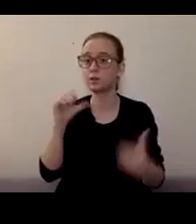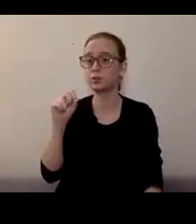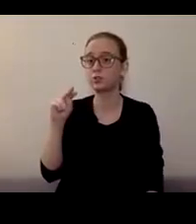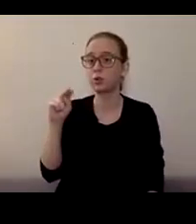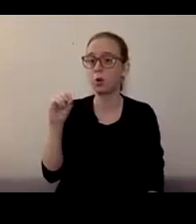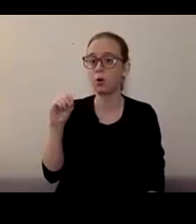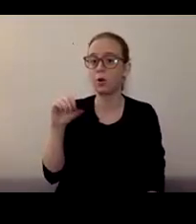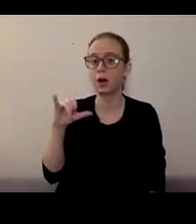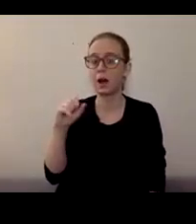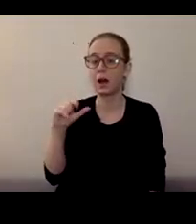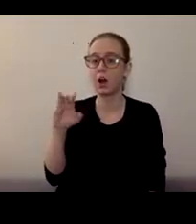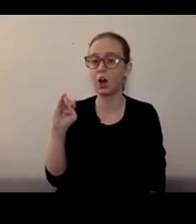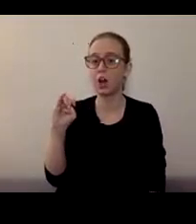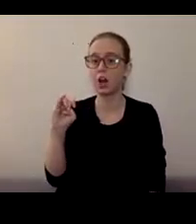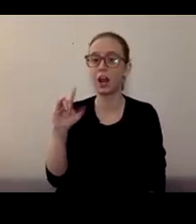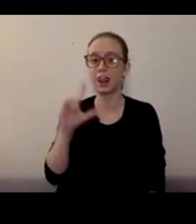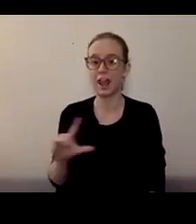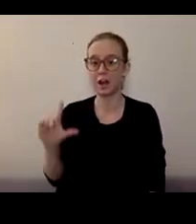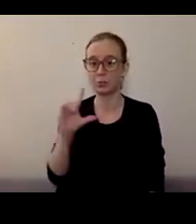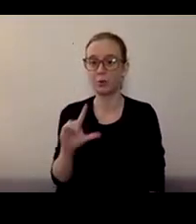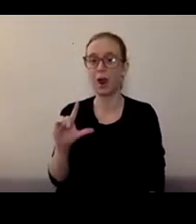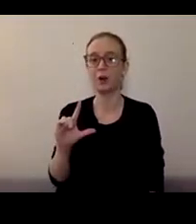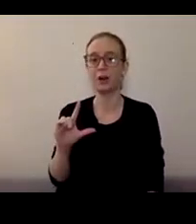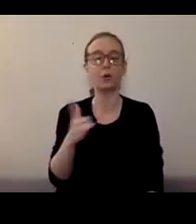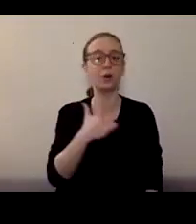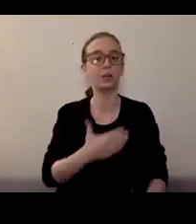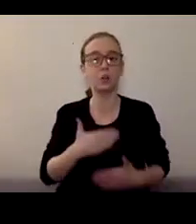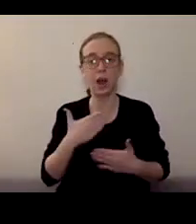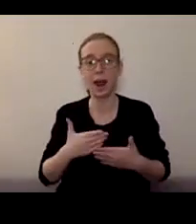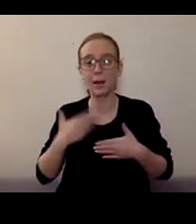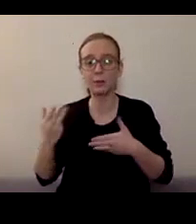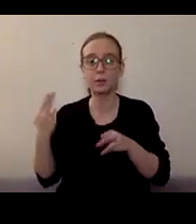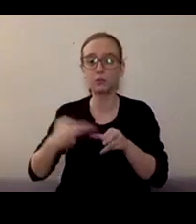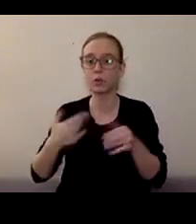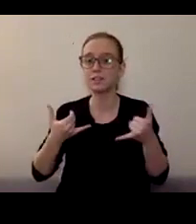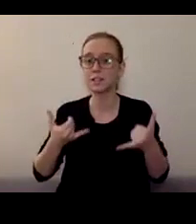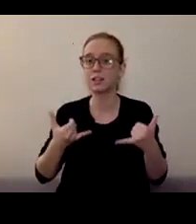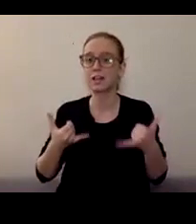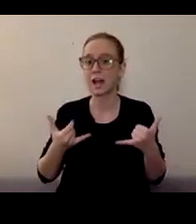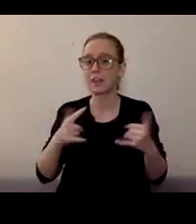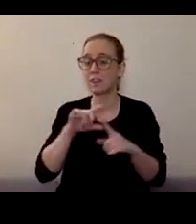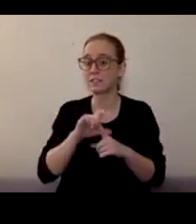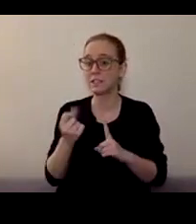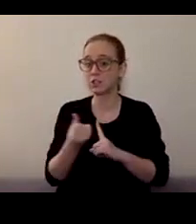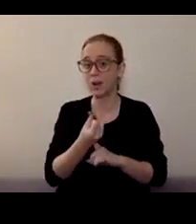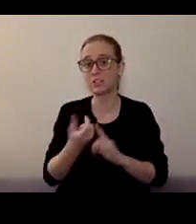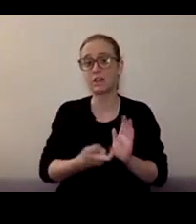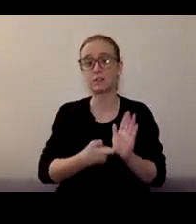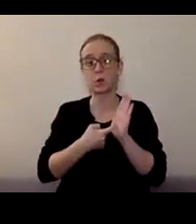[Anne] We're so pleased that you're joining us here tonight. The situation that has created the need for social distancing and coming together online